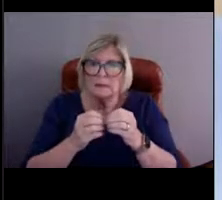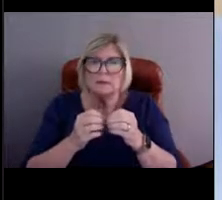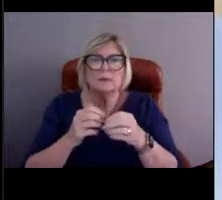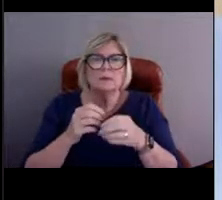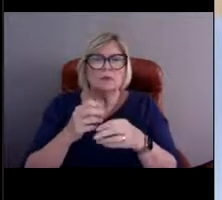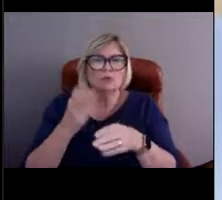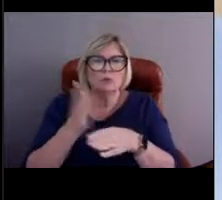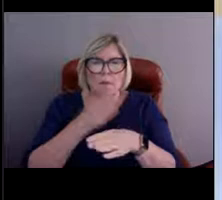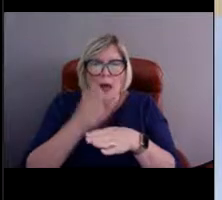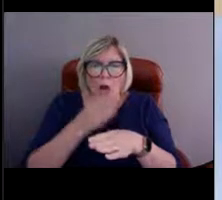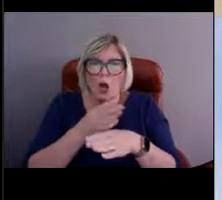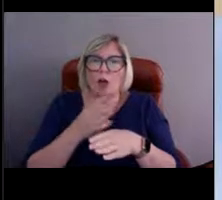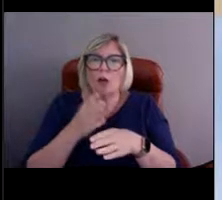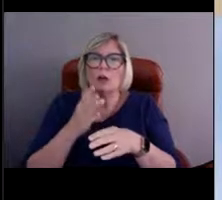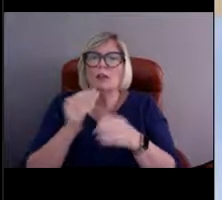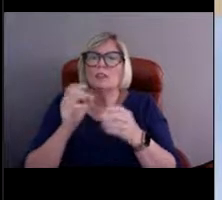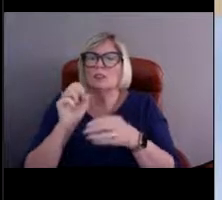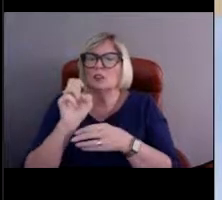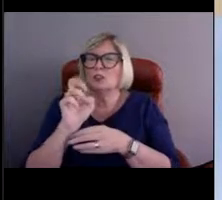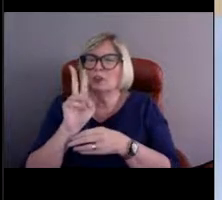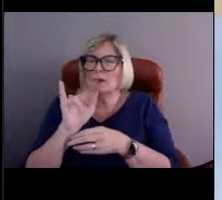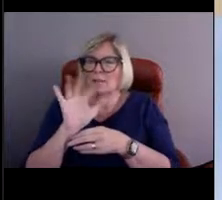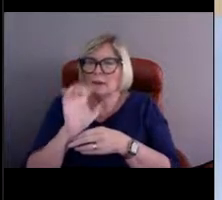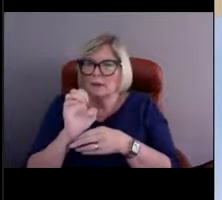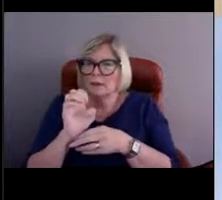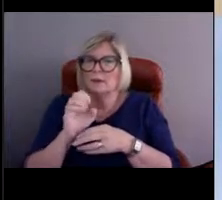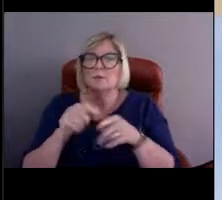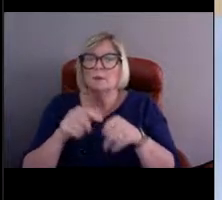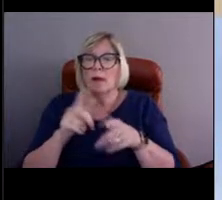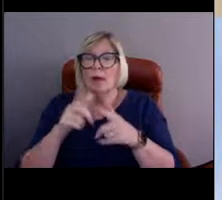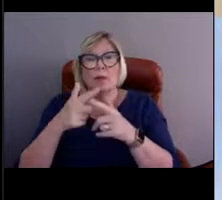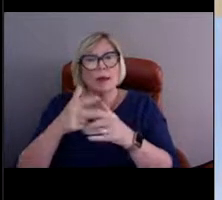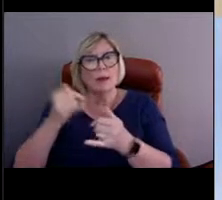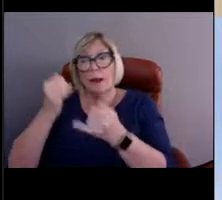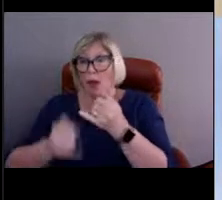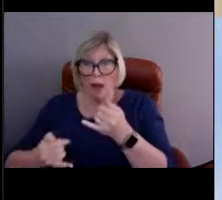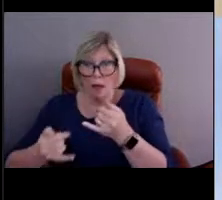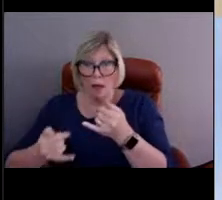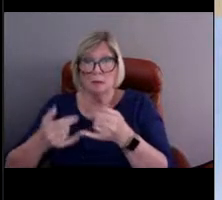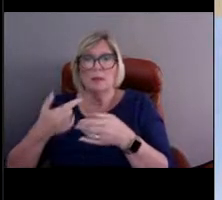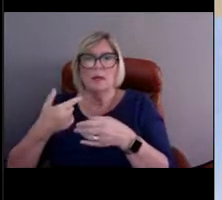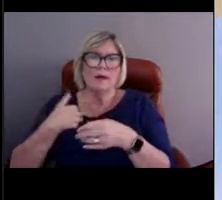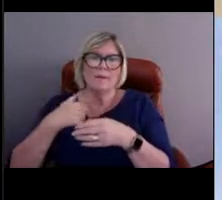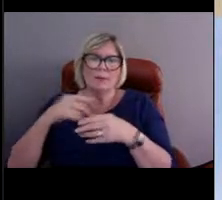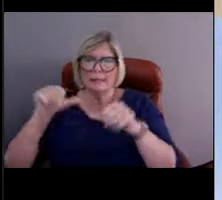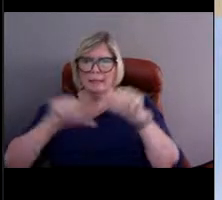And last but not least, we have scientists that review those observations or that data